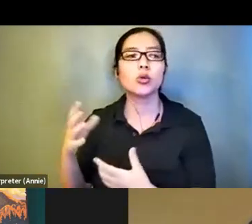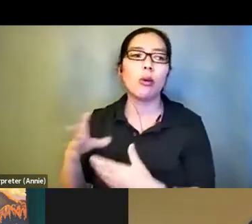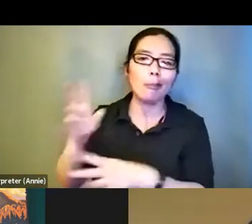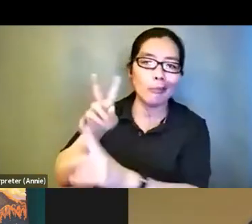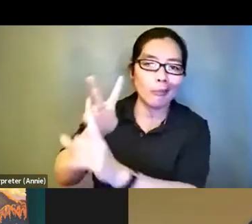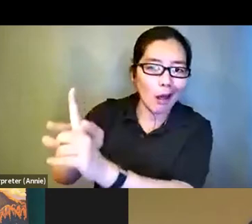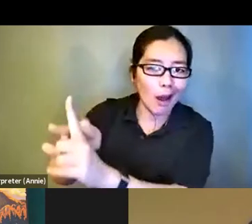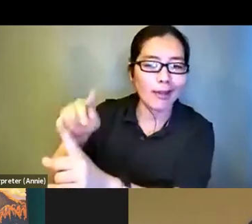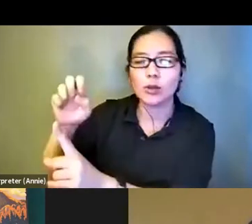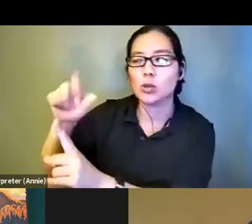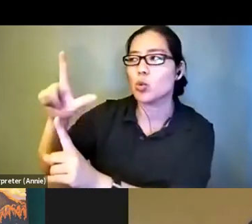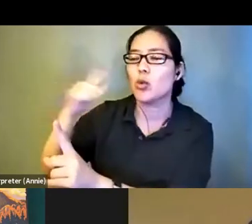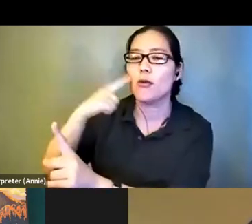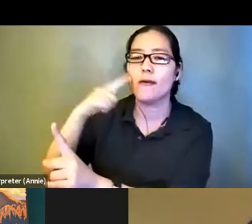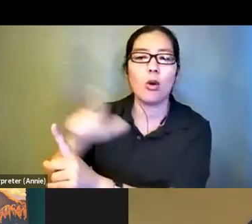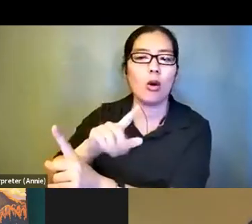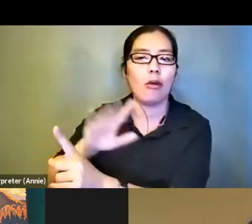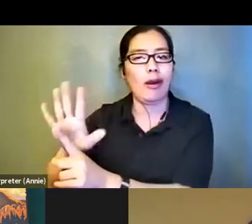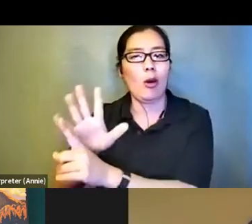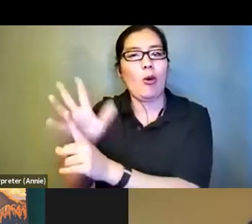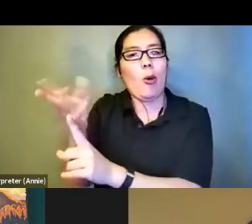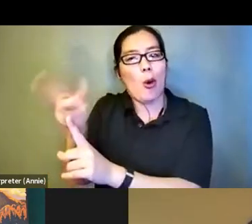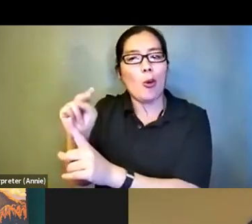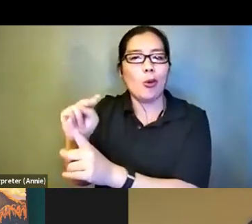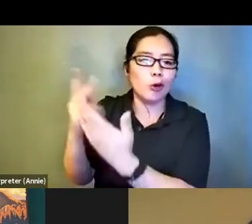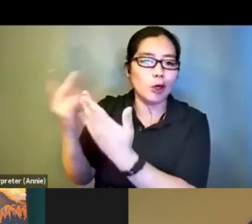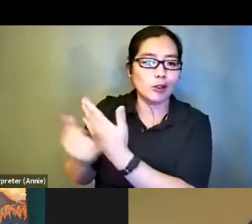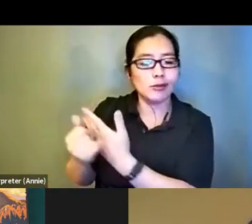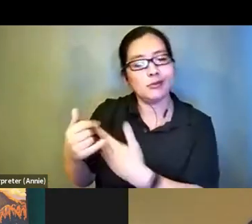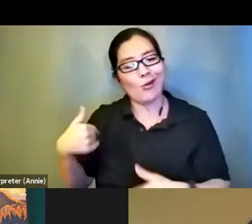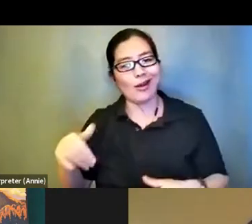paid projects. So that is my background here on the panel.